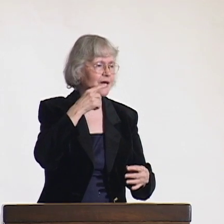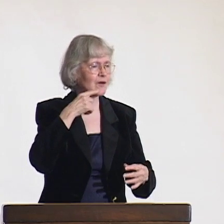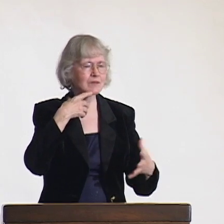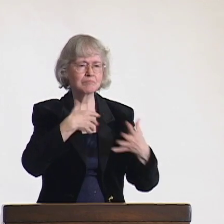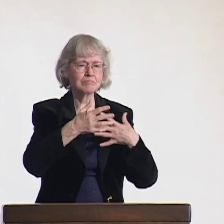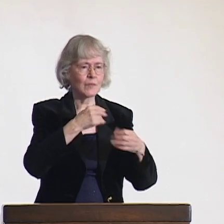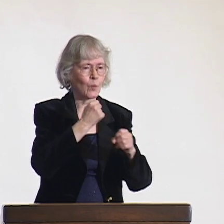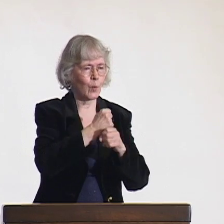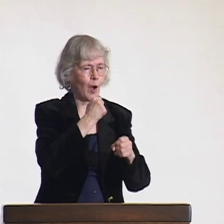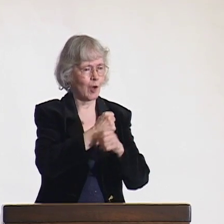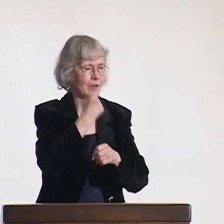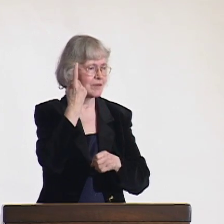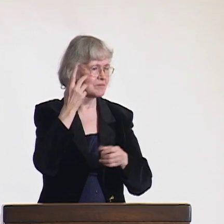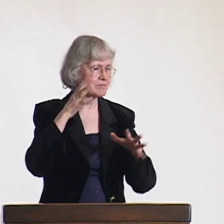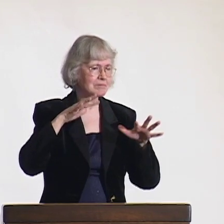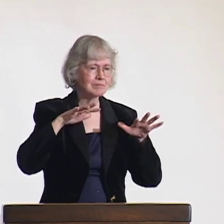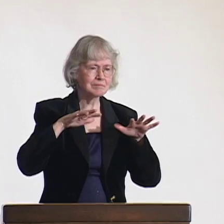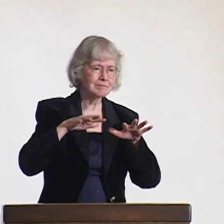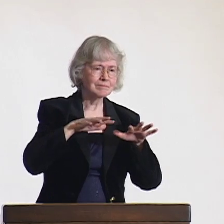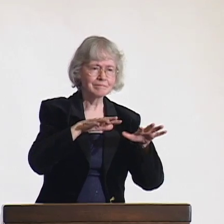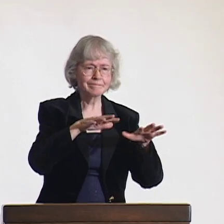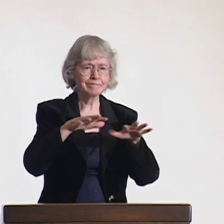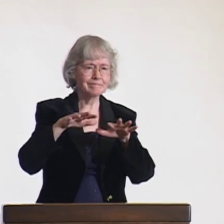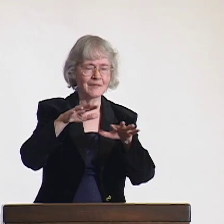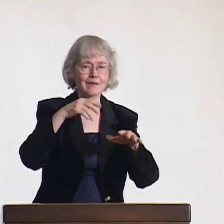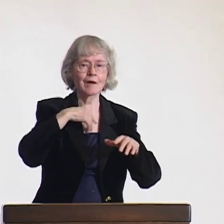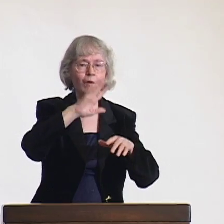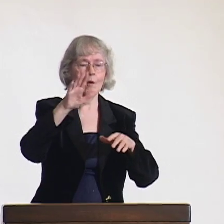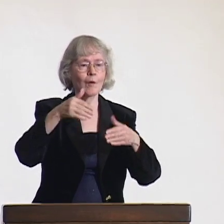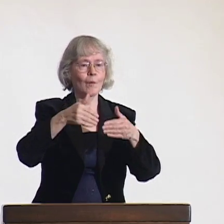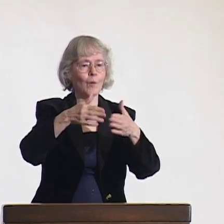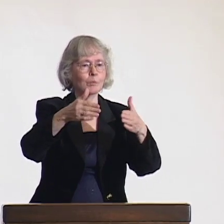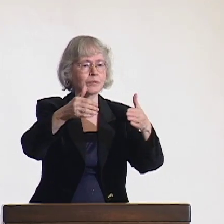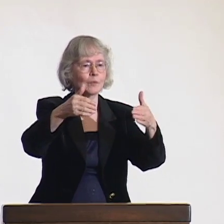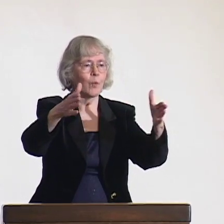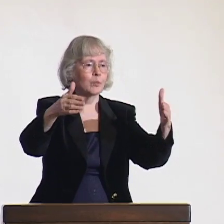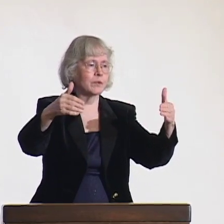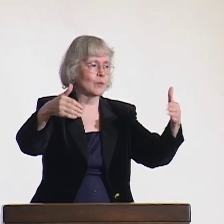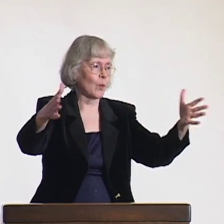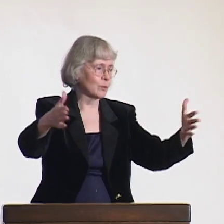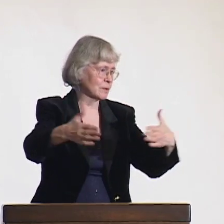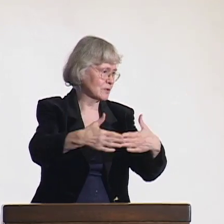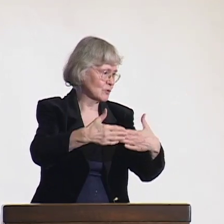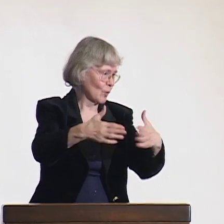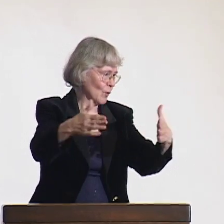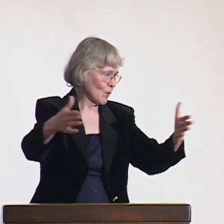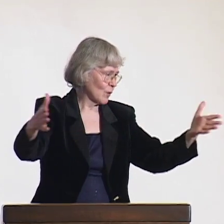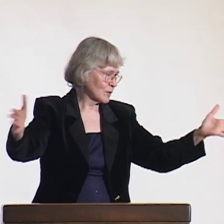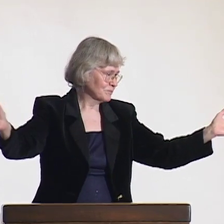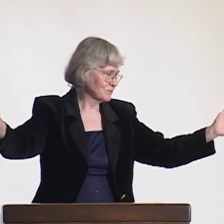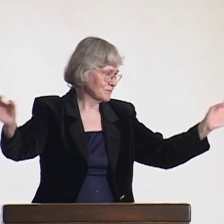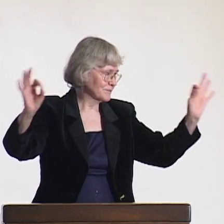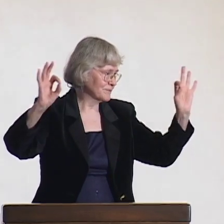Deaf and hearing people can work together to have a better understanding of one another that will open doors to a better future.